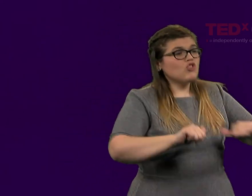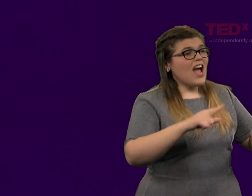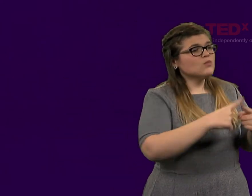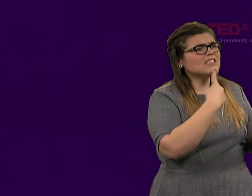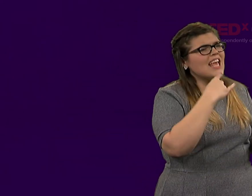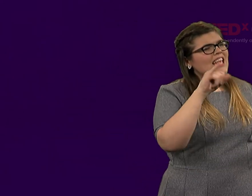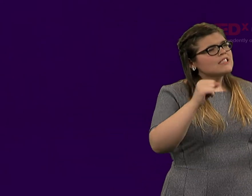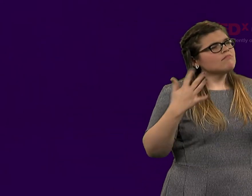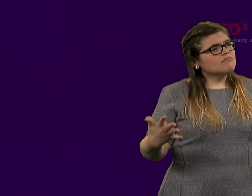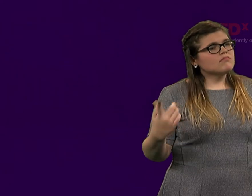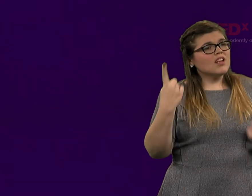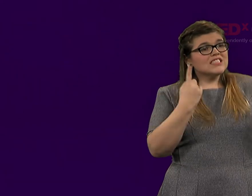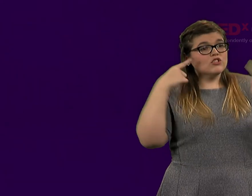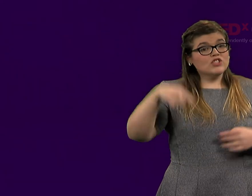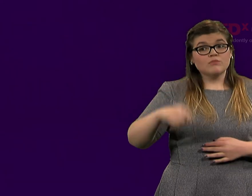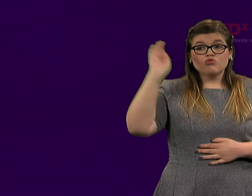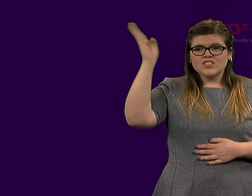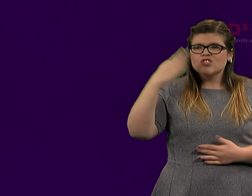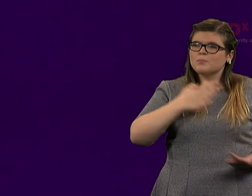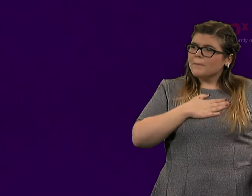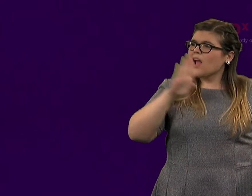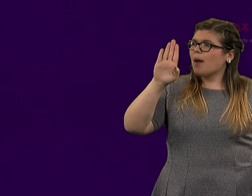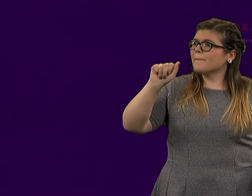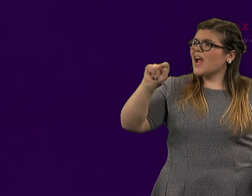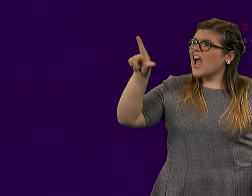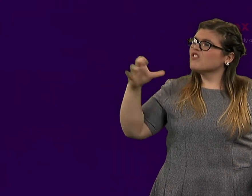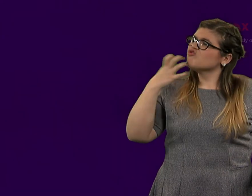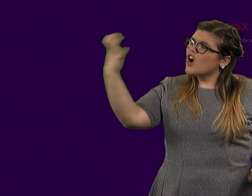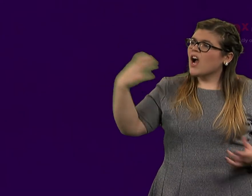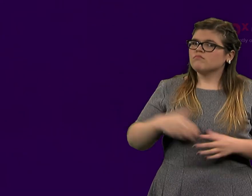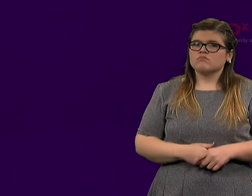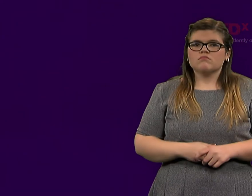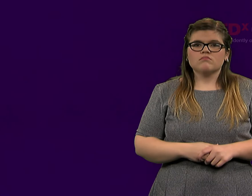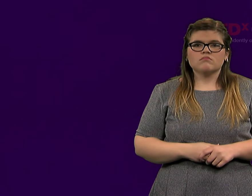off the battlefield. Peace is our battle cry.